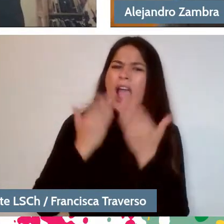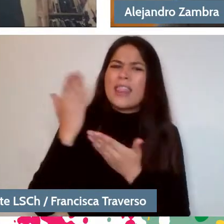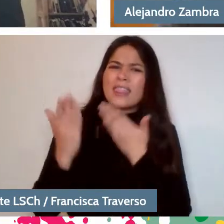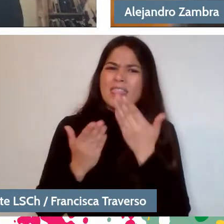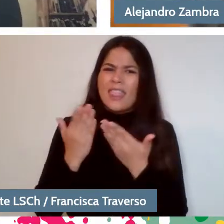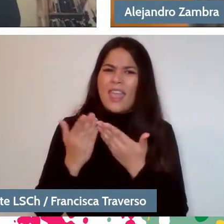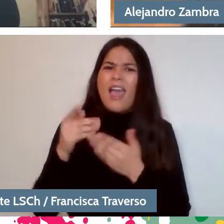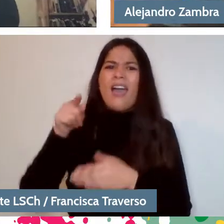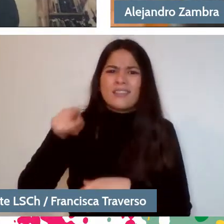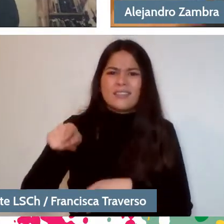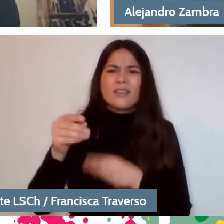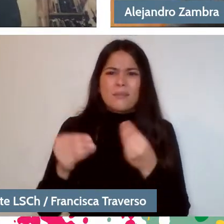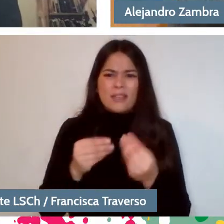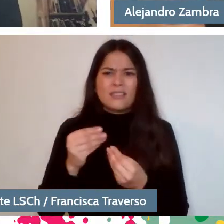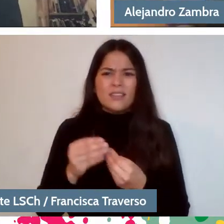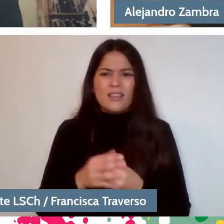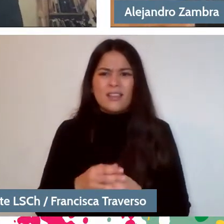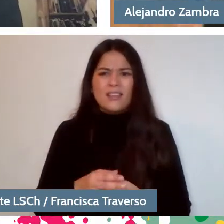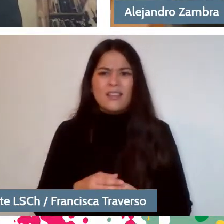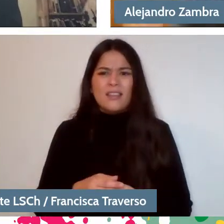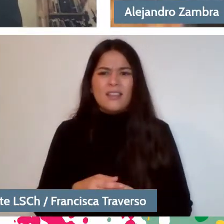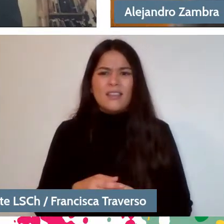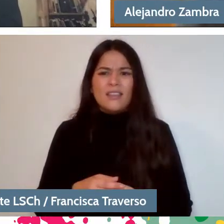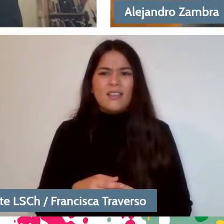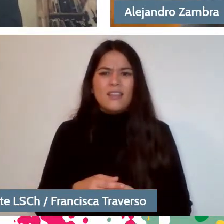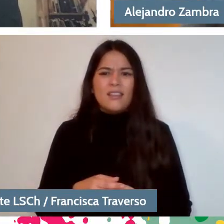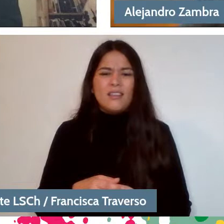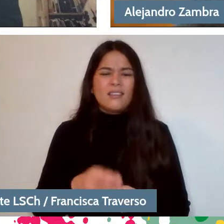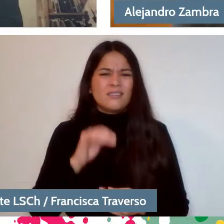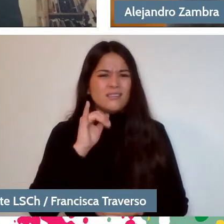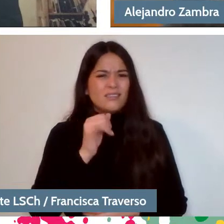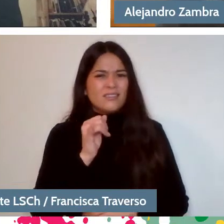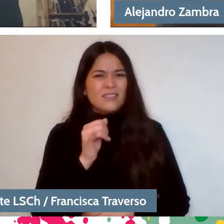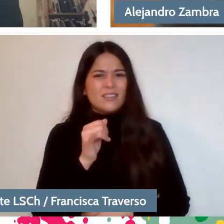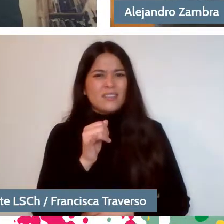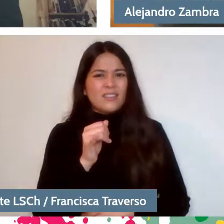Yes, I mean, like in a dictatorship